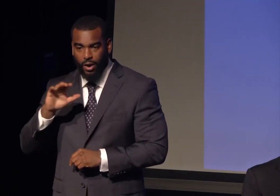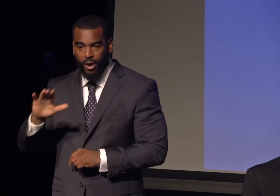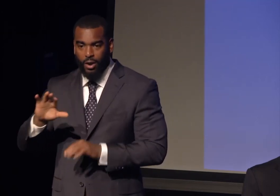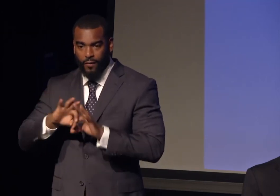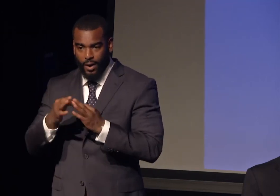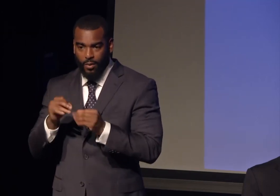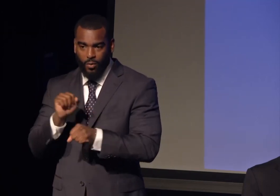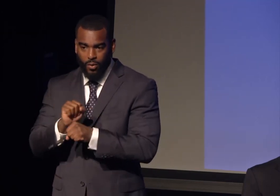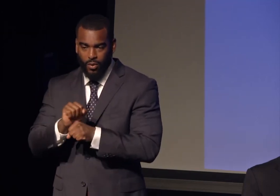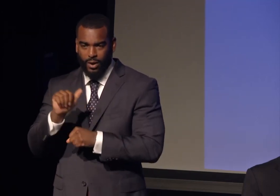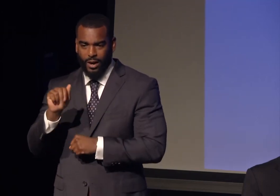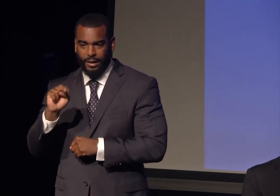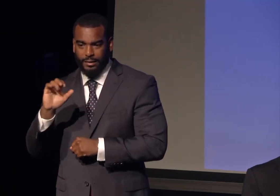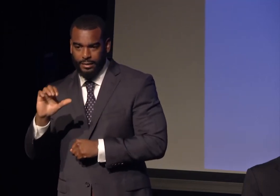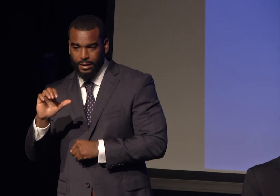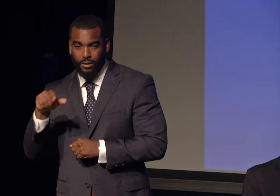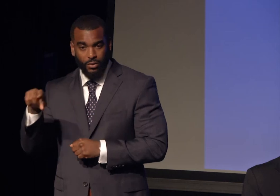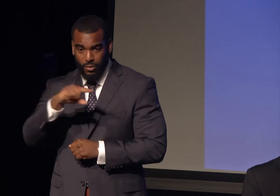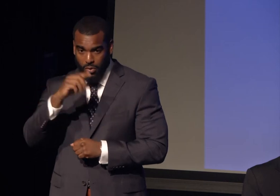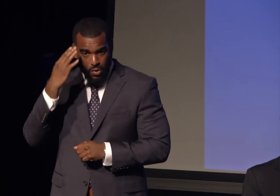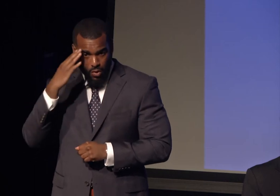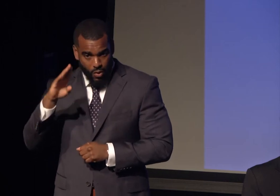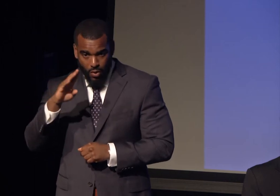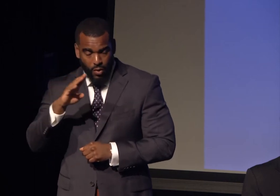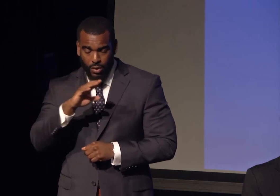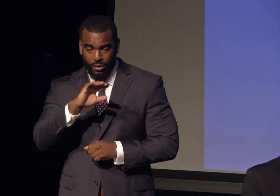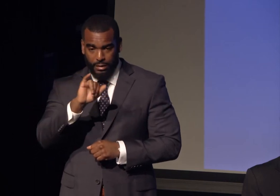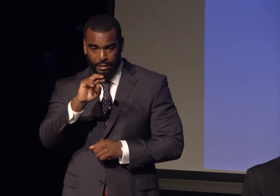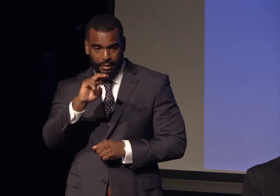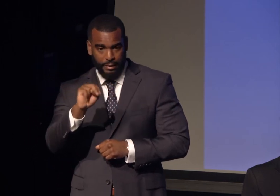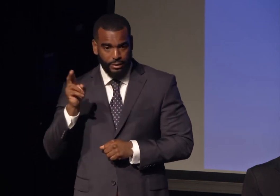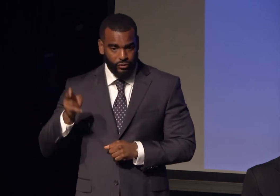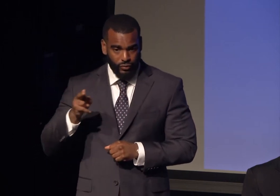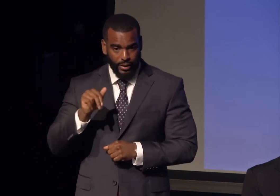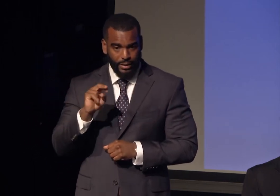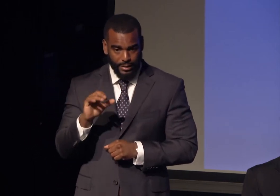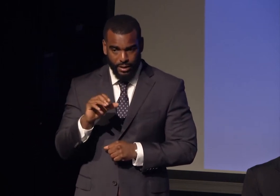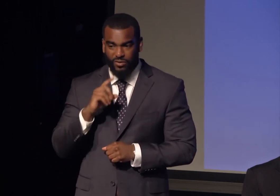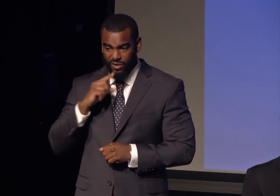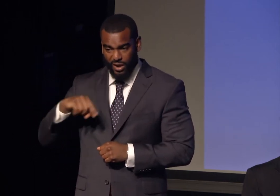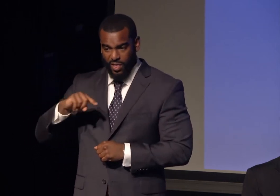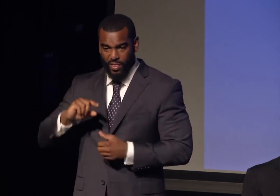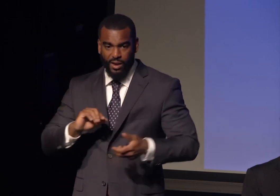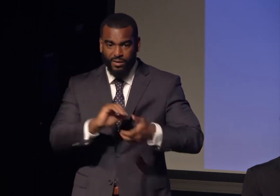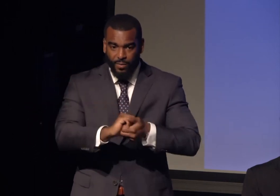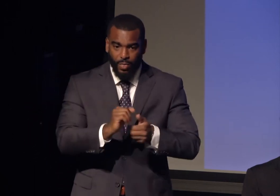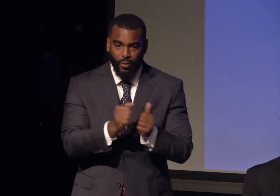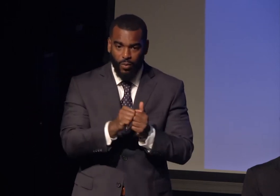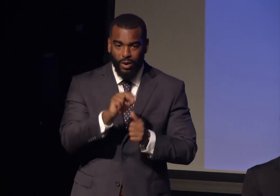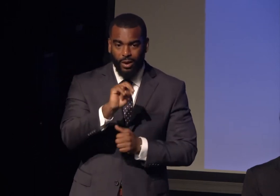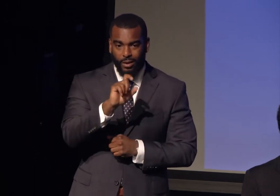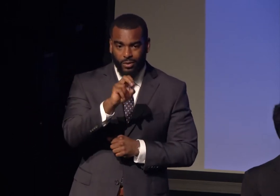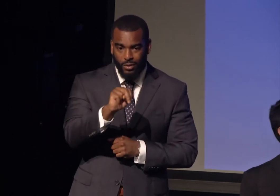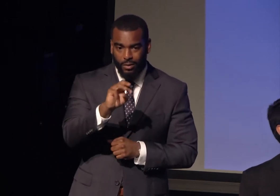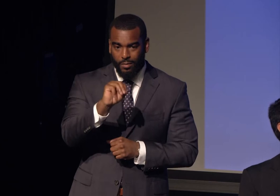People don't know the Indian history of the ANC, but they worked with Mandela. He was also leading an interfaith movement.